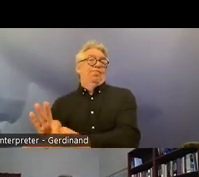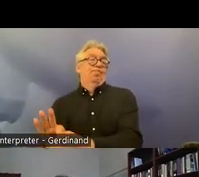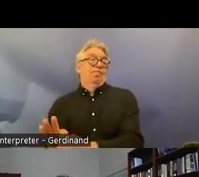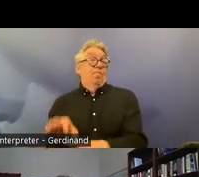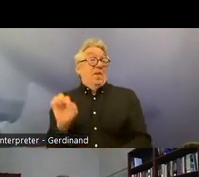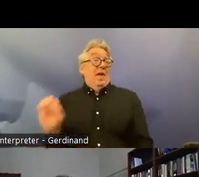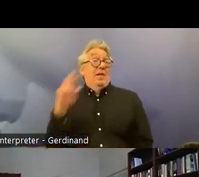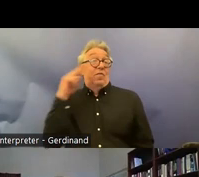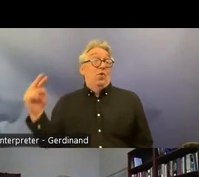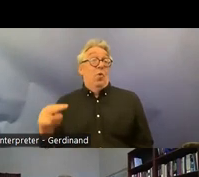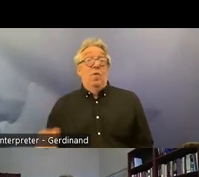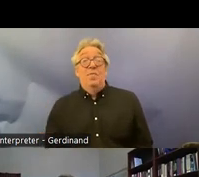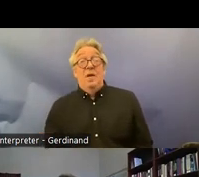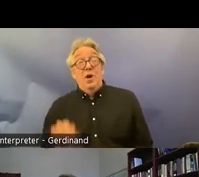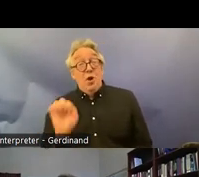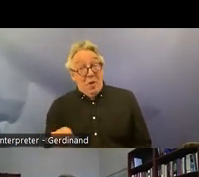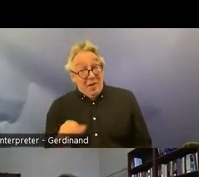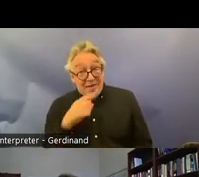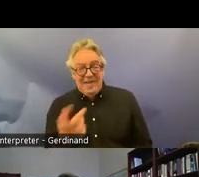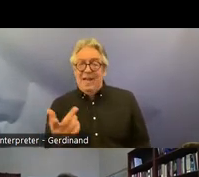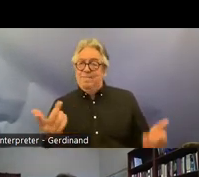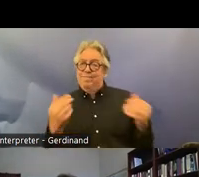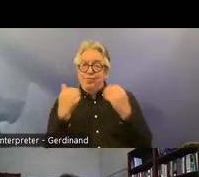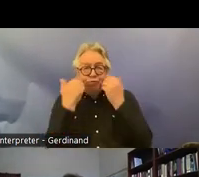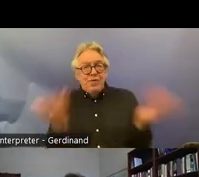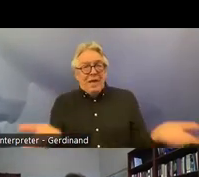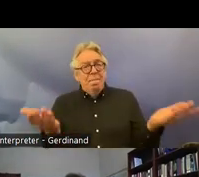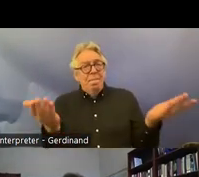you could say it's a shame that we failed to reach a consensus on this